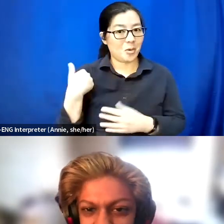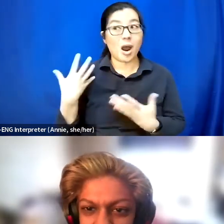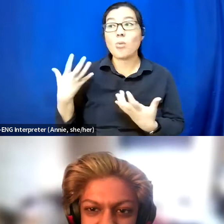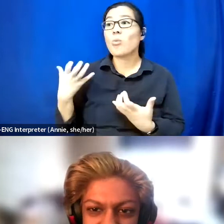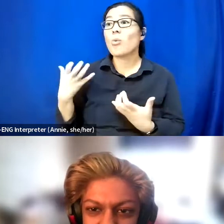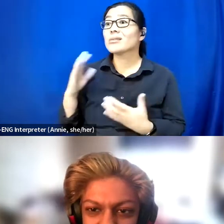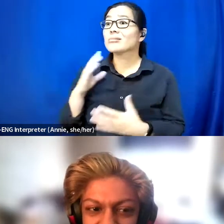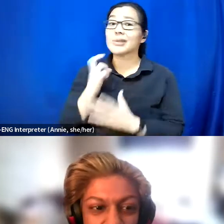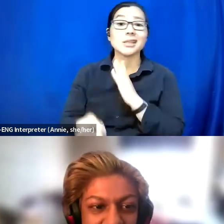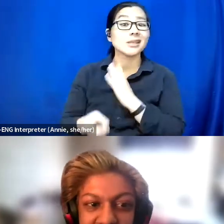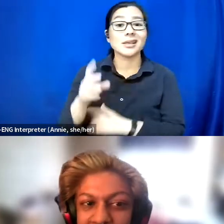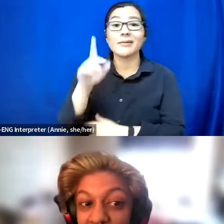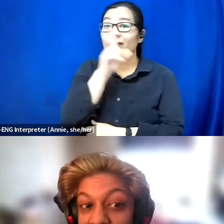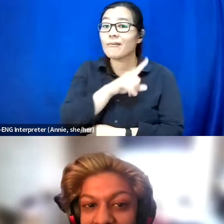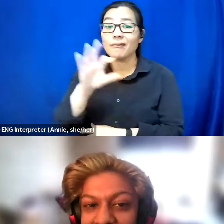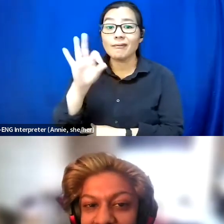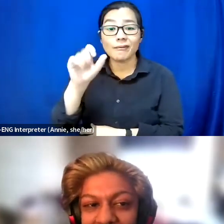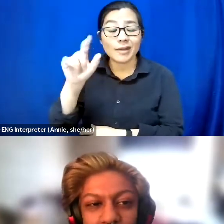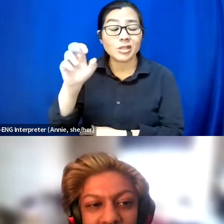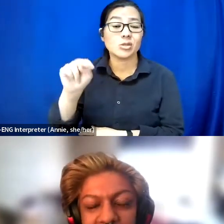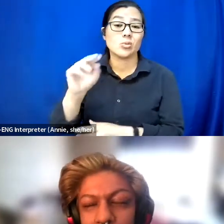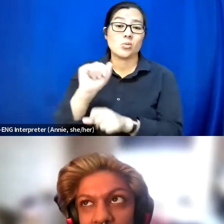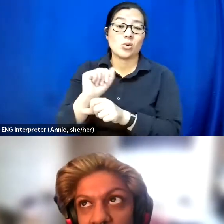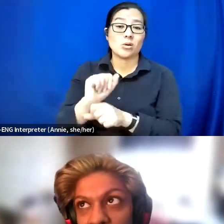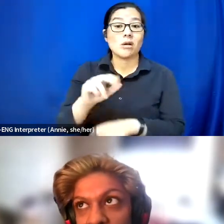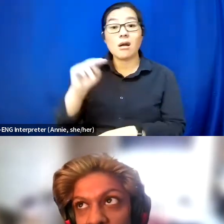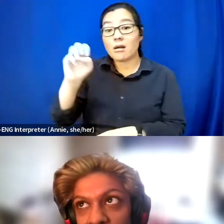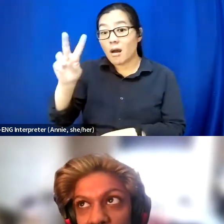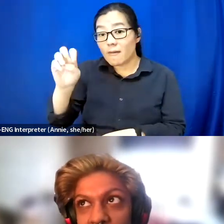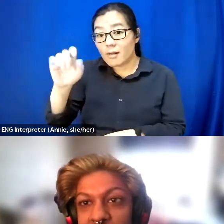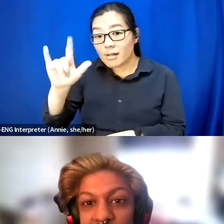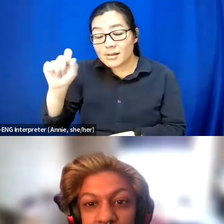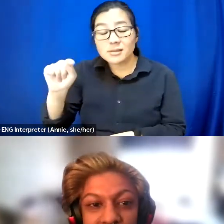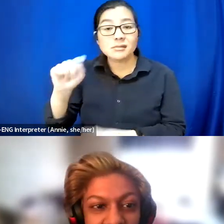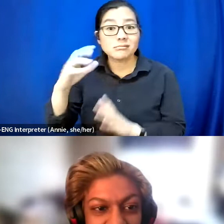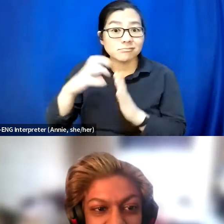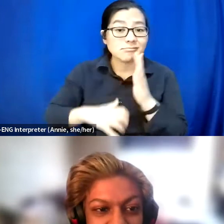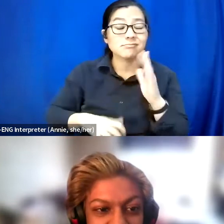I really just wanted, I wanted to be a novelist. I wanted to be a screenwriter.